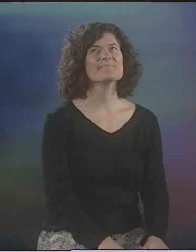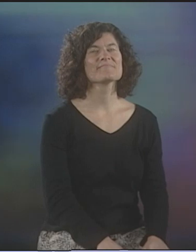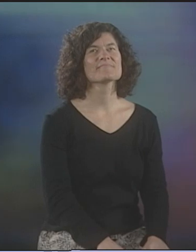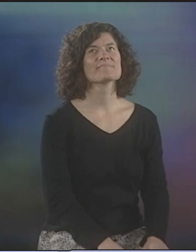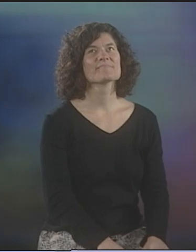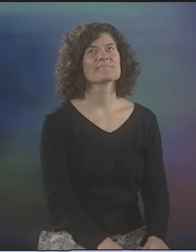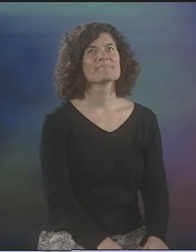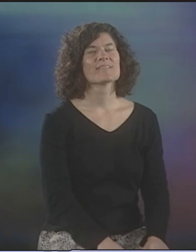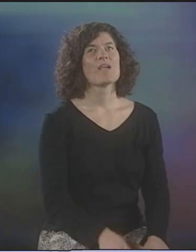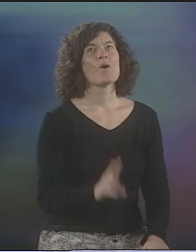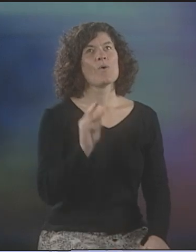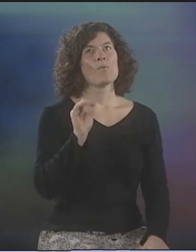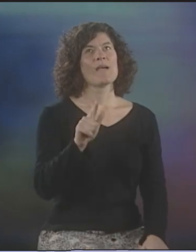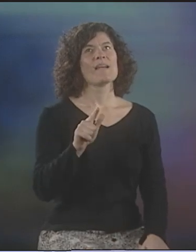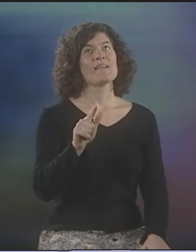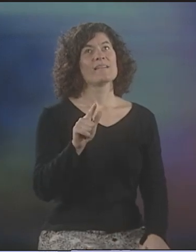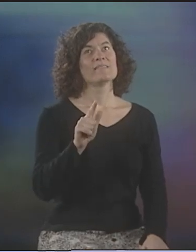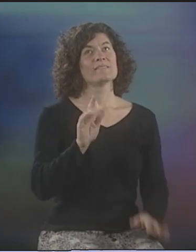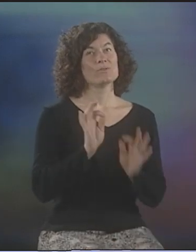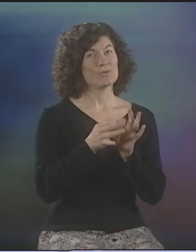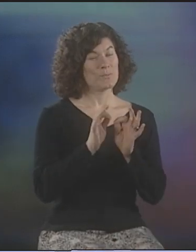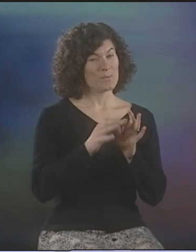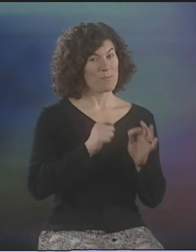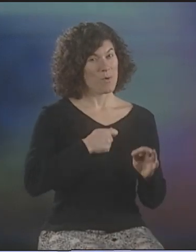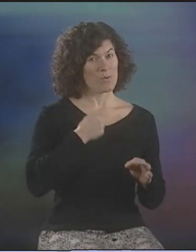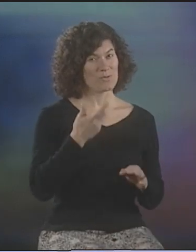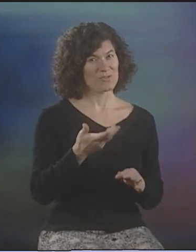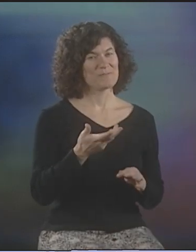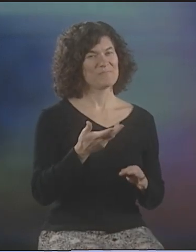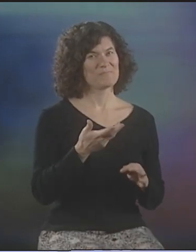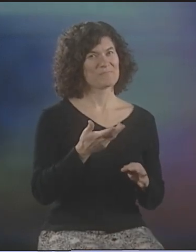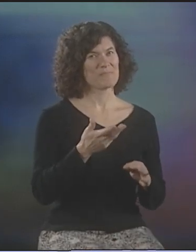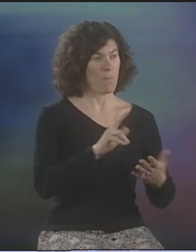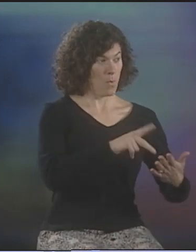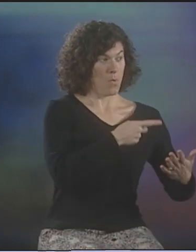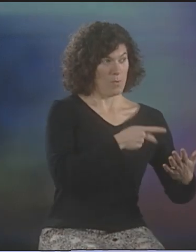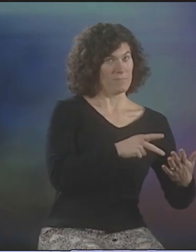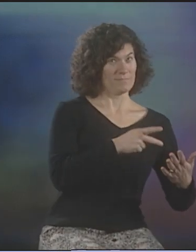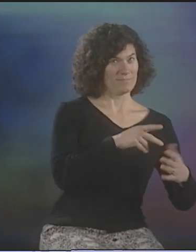WELL...IN TERMS OF INTERPRETING POETRY,